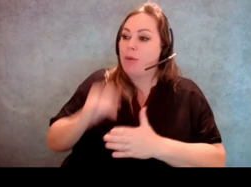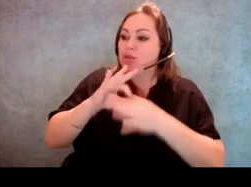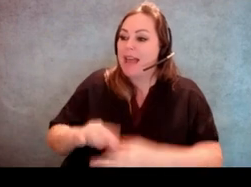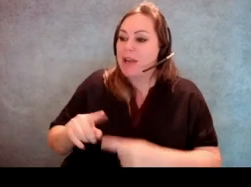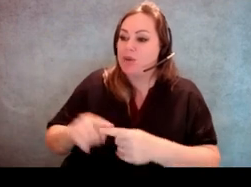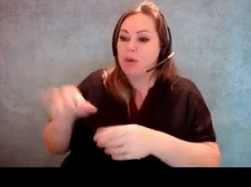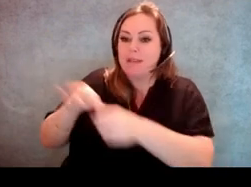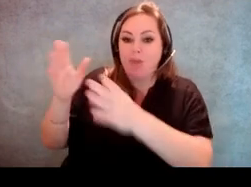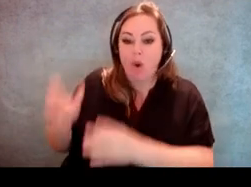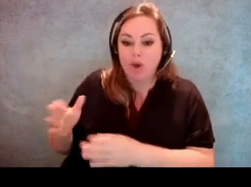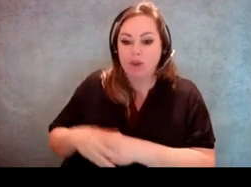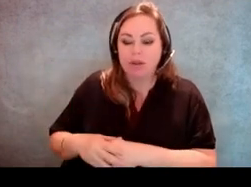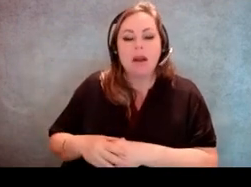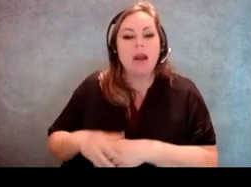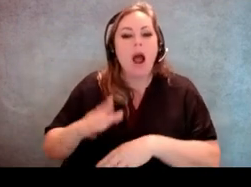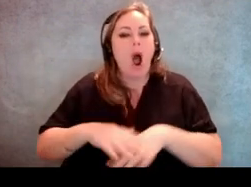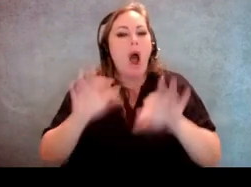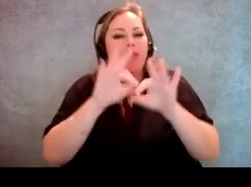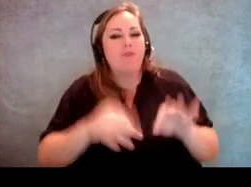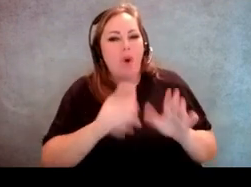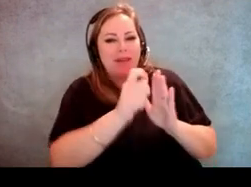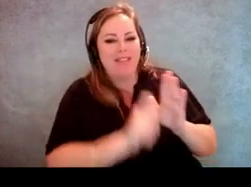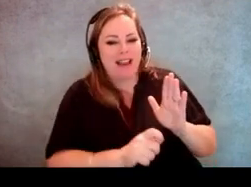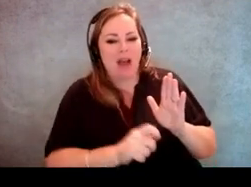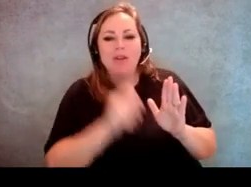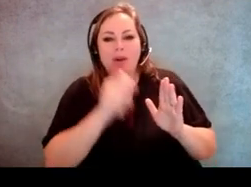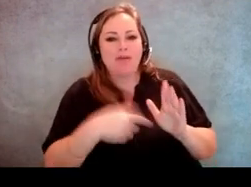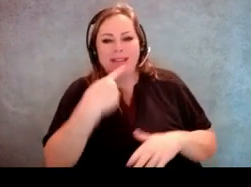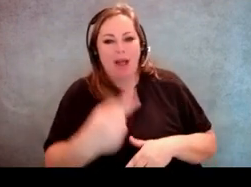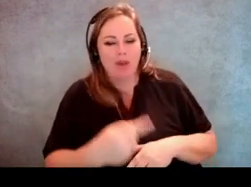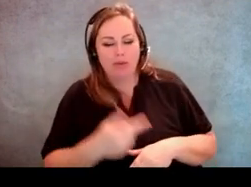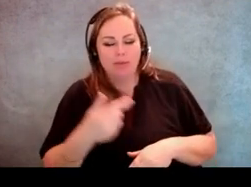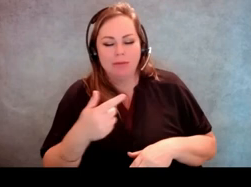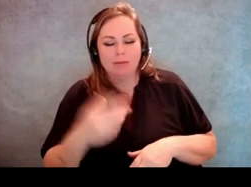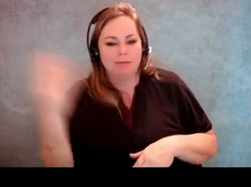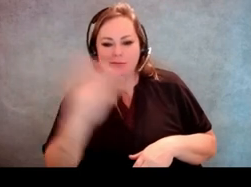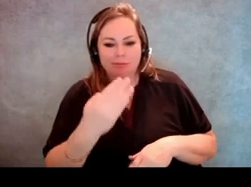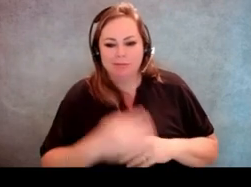fills out will ask that, the poll worker doesn't have to ask that question.